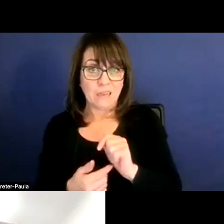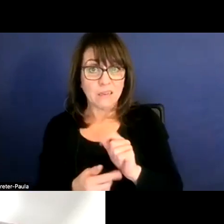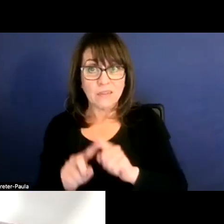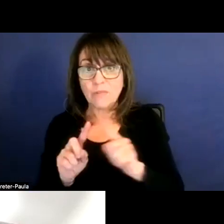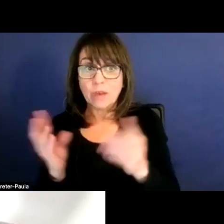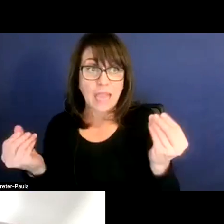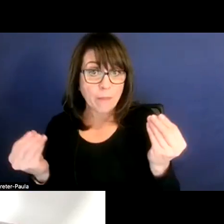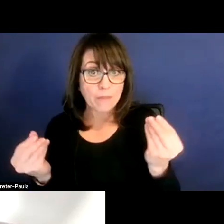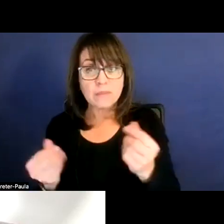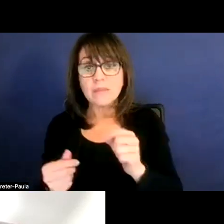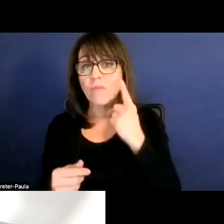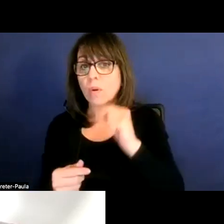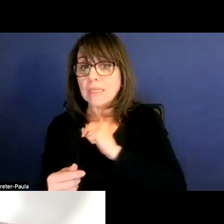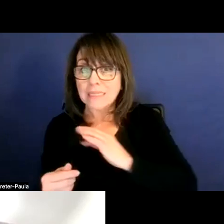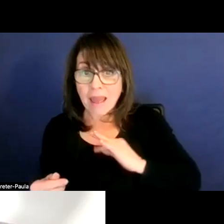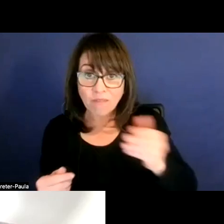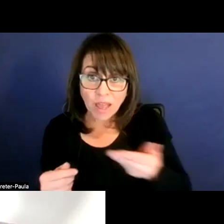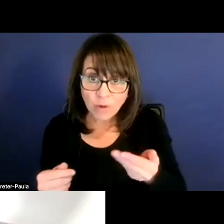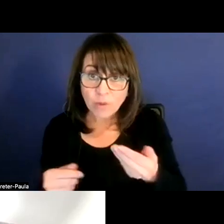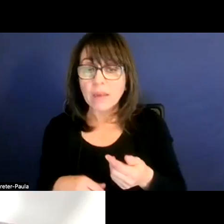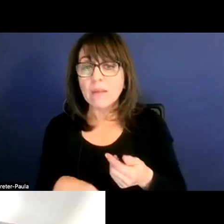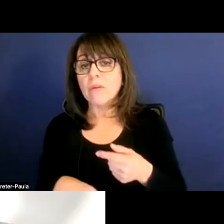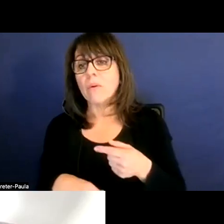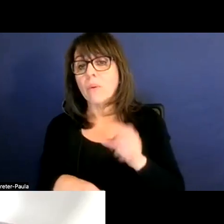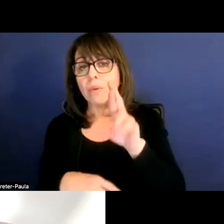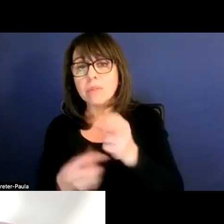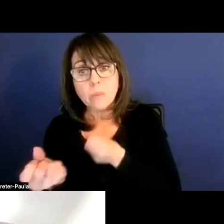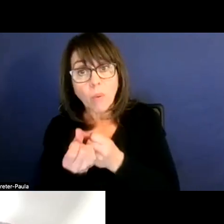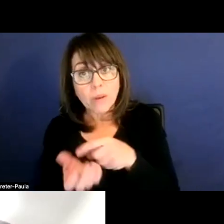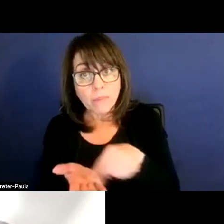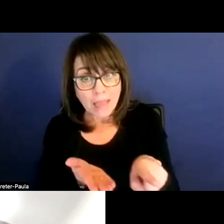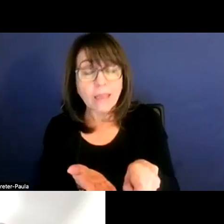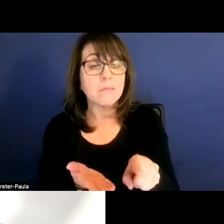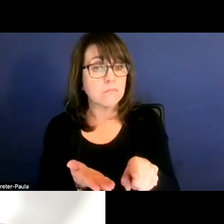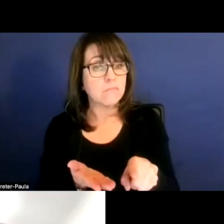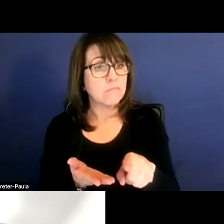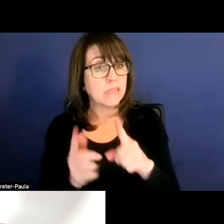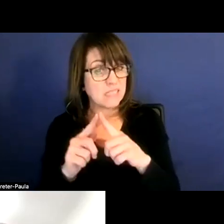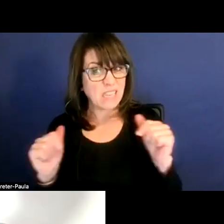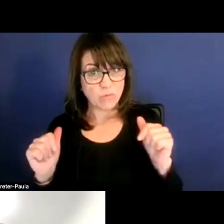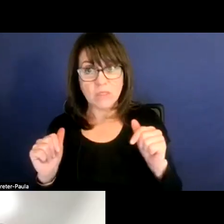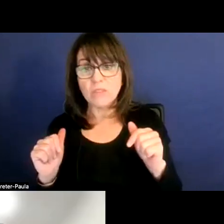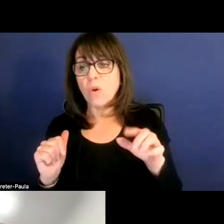like staff allocation or support and et cetera. So yes, if the numbers goes up,